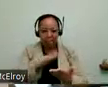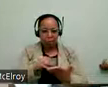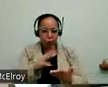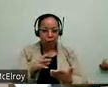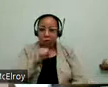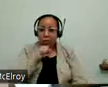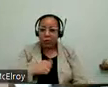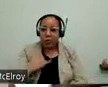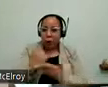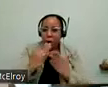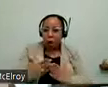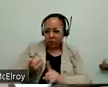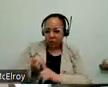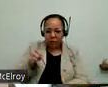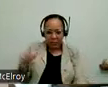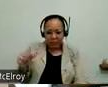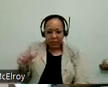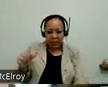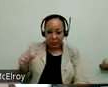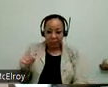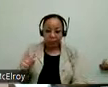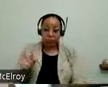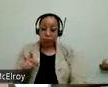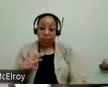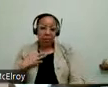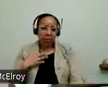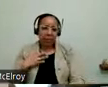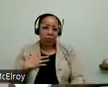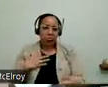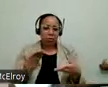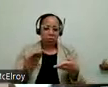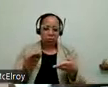artist with a disability. Those applications closed Monday, I believe.